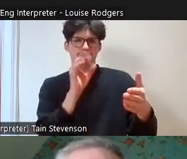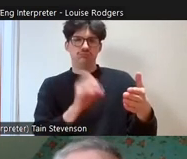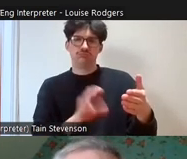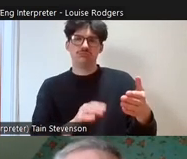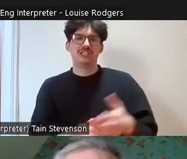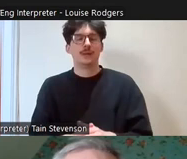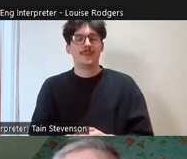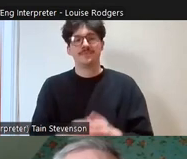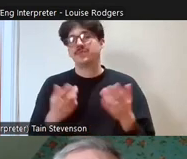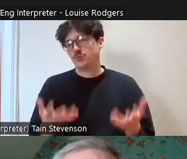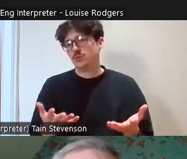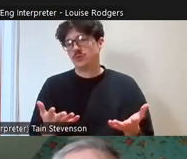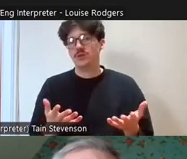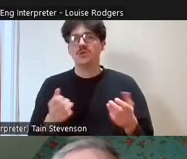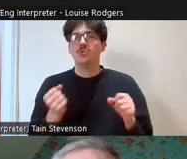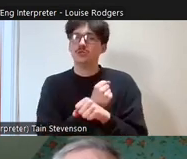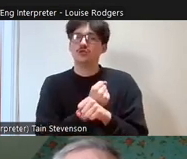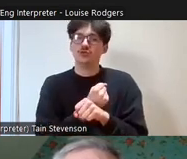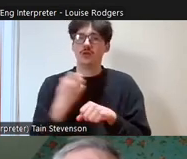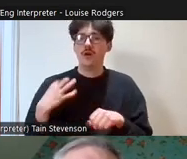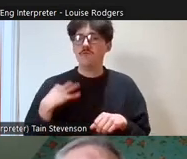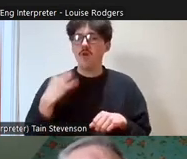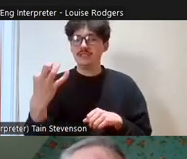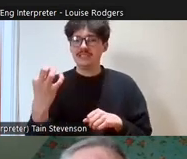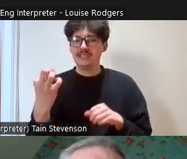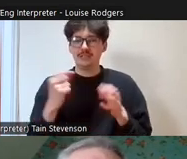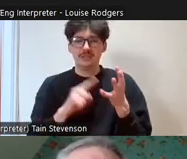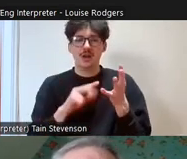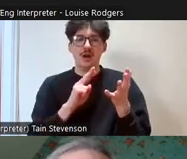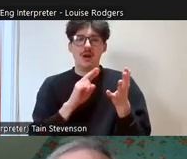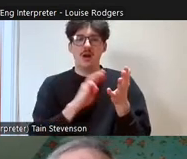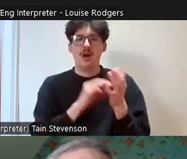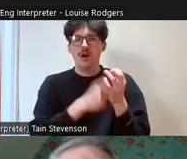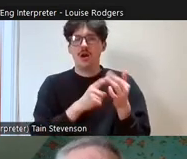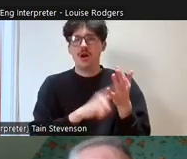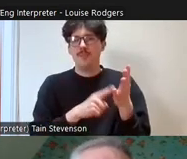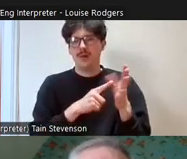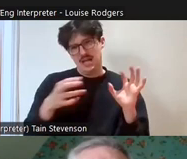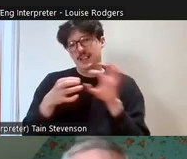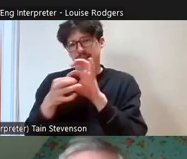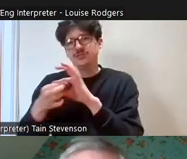going through volunteer centres and umbrella organisations and there's about 60 volunteer centres,